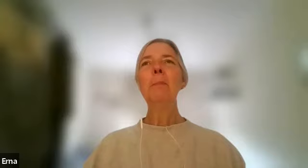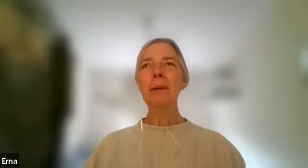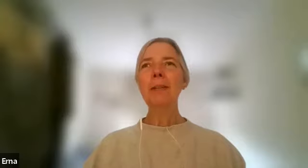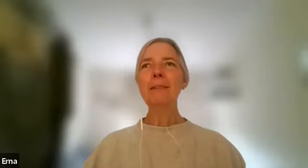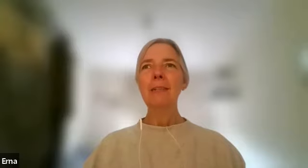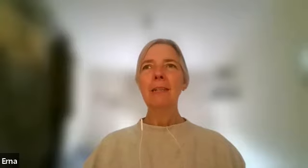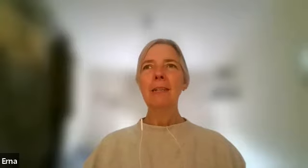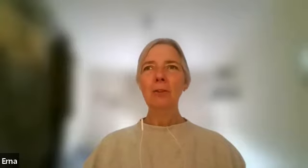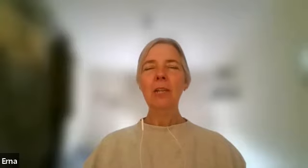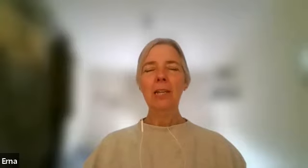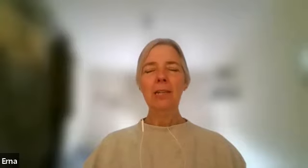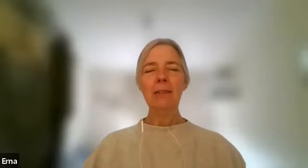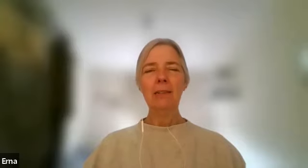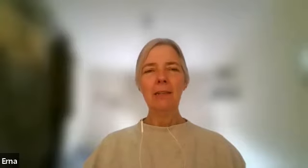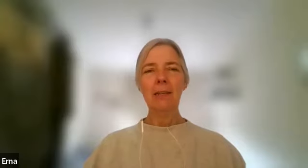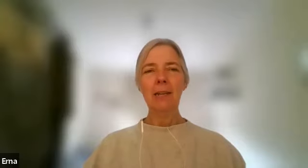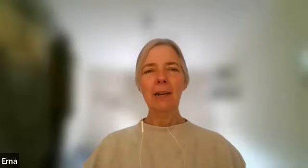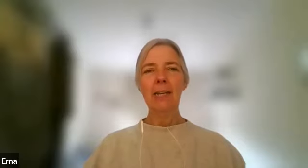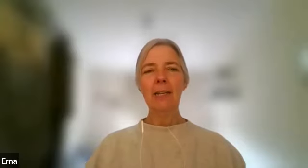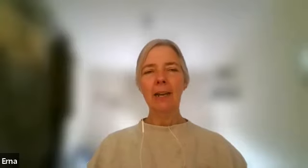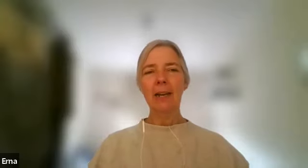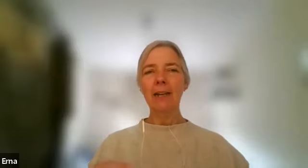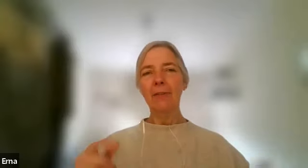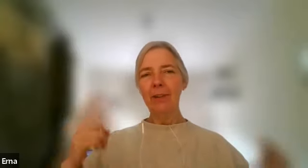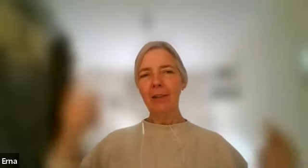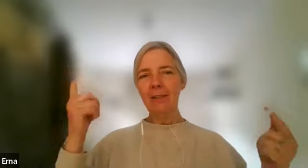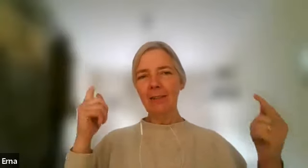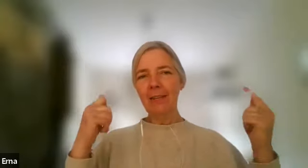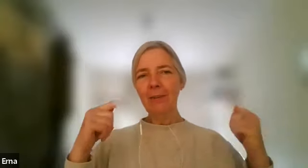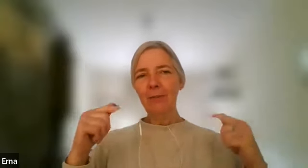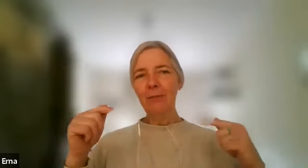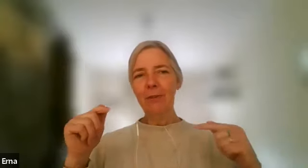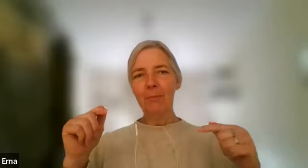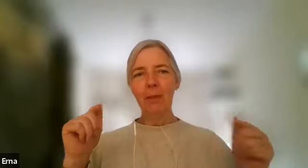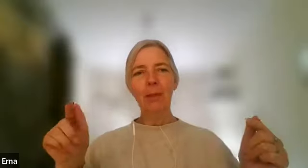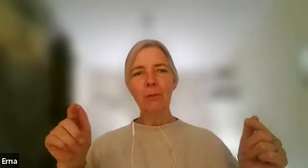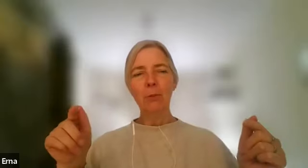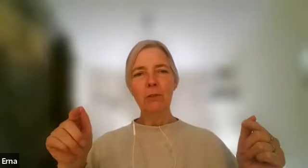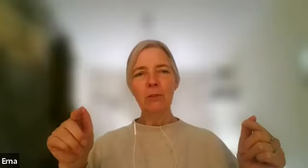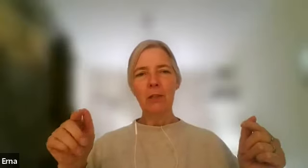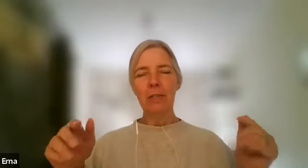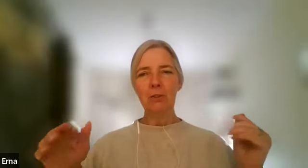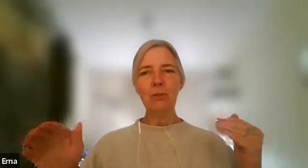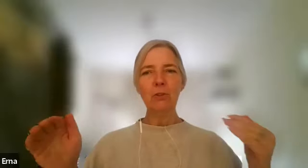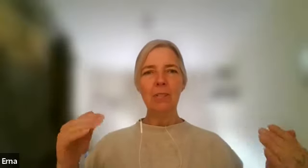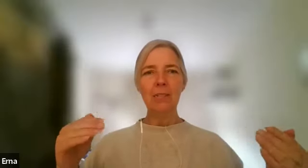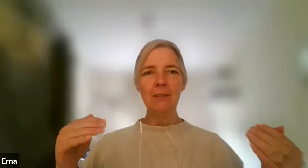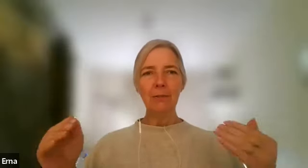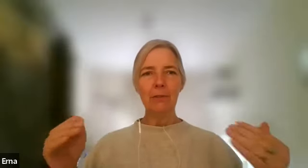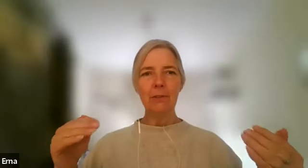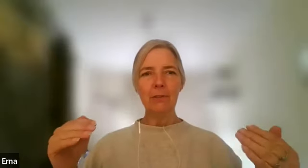but looking at it i i if i think of my loved ones i do see the differences